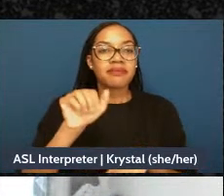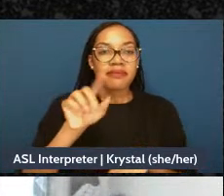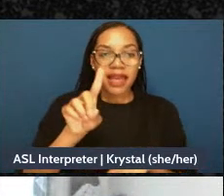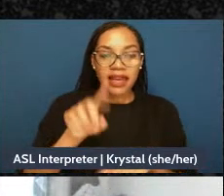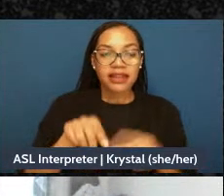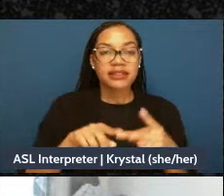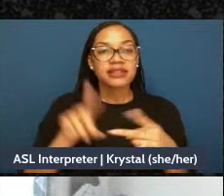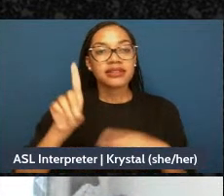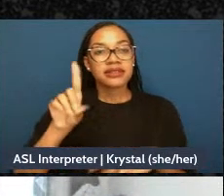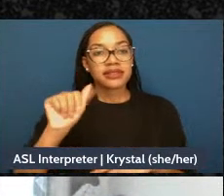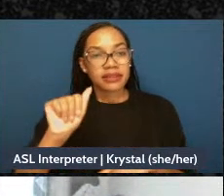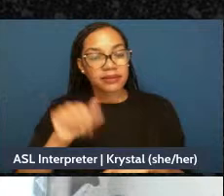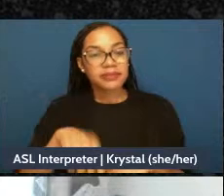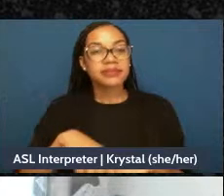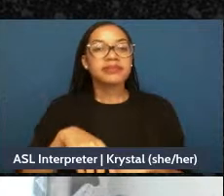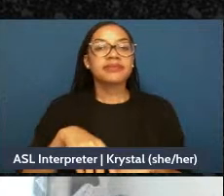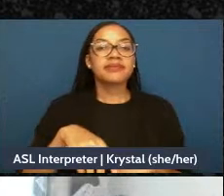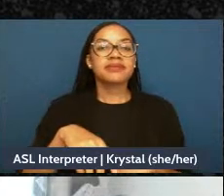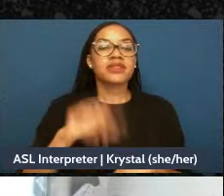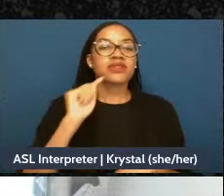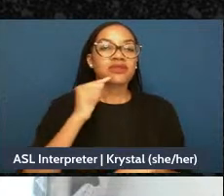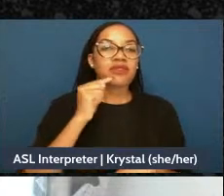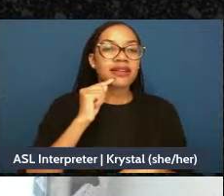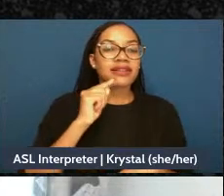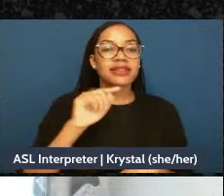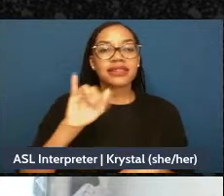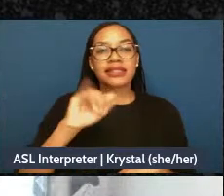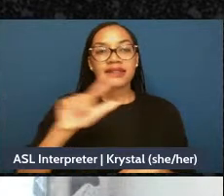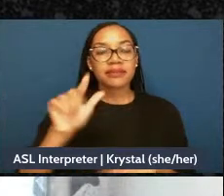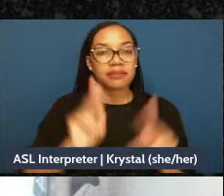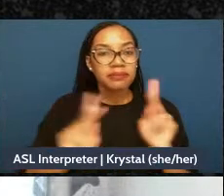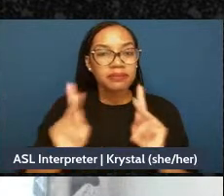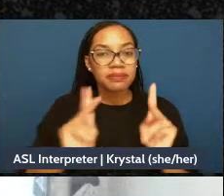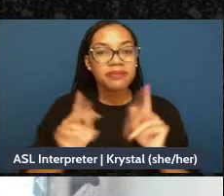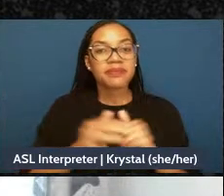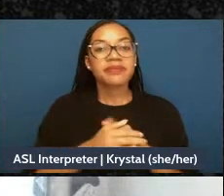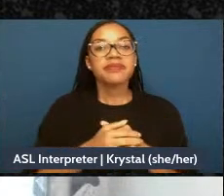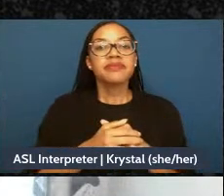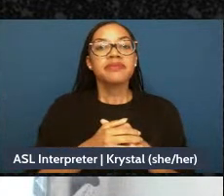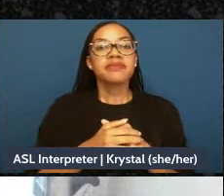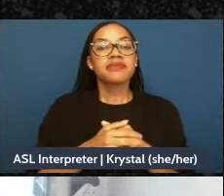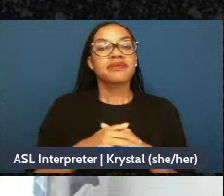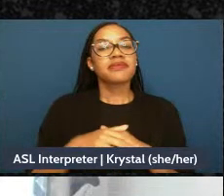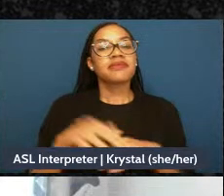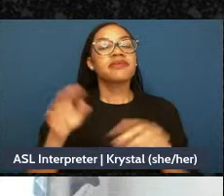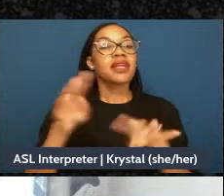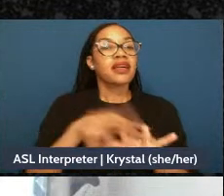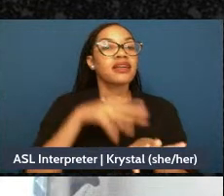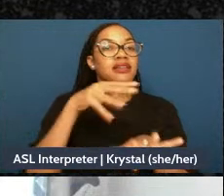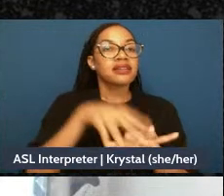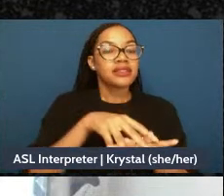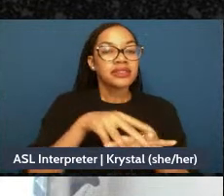people of most of us people of color immigrants from low income backgrounds and like we actually